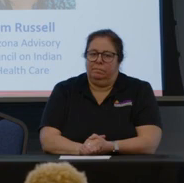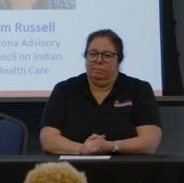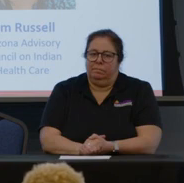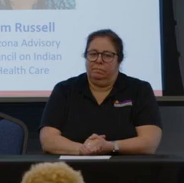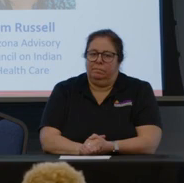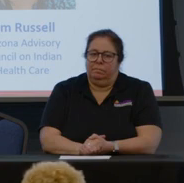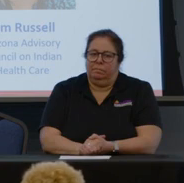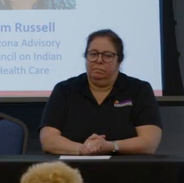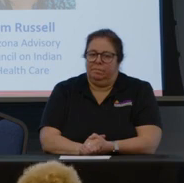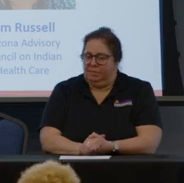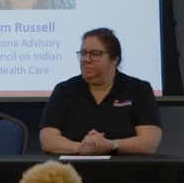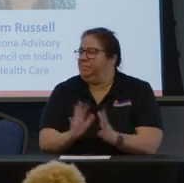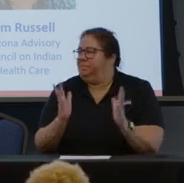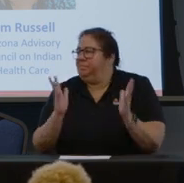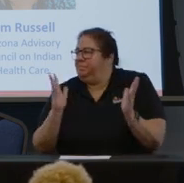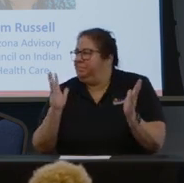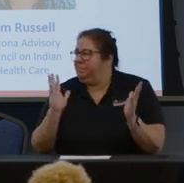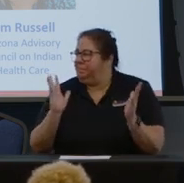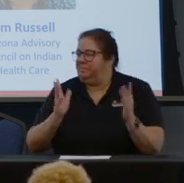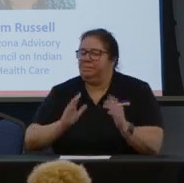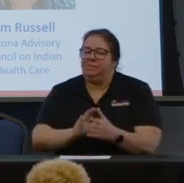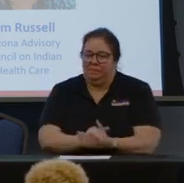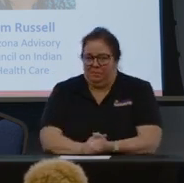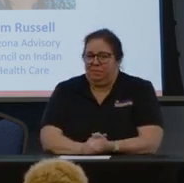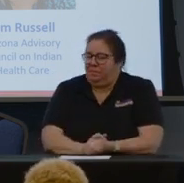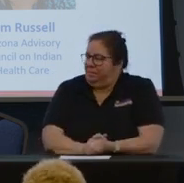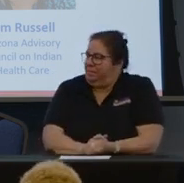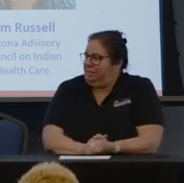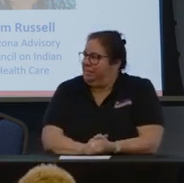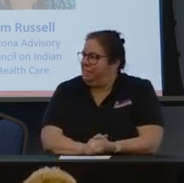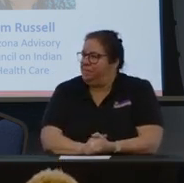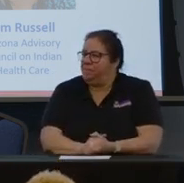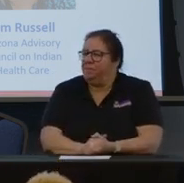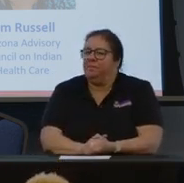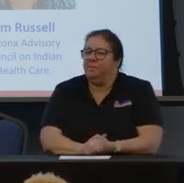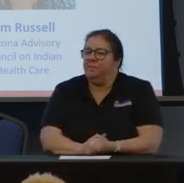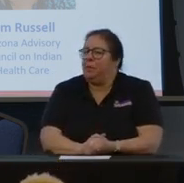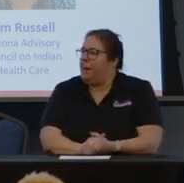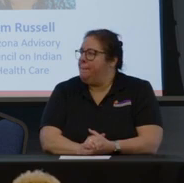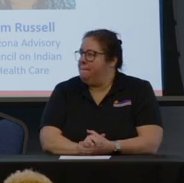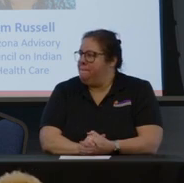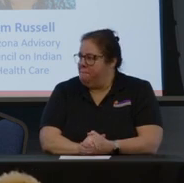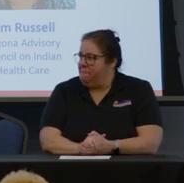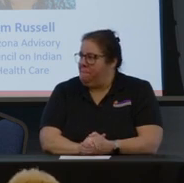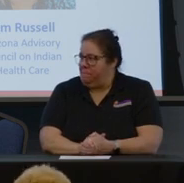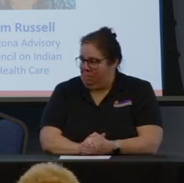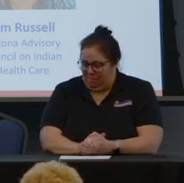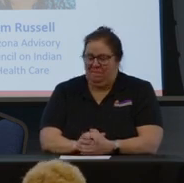(audience applauding)